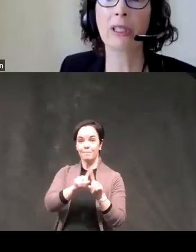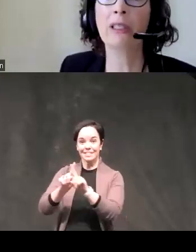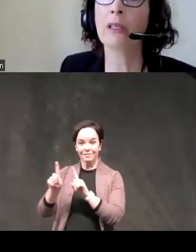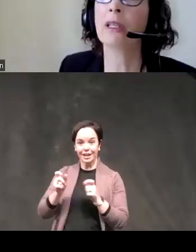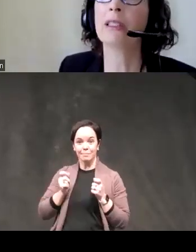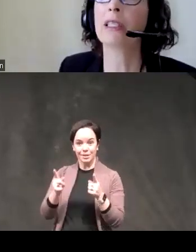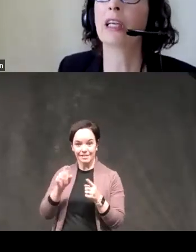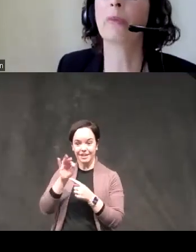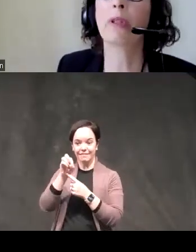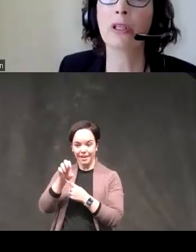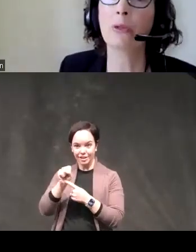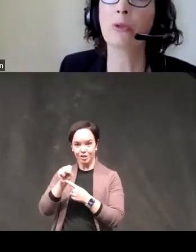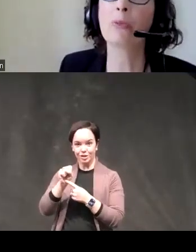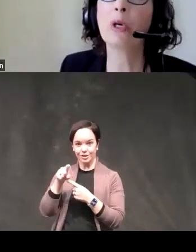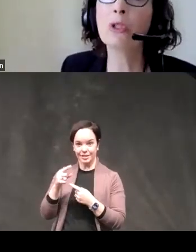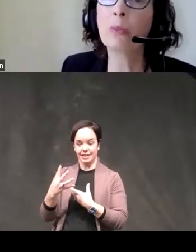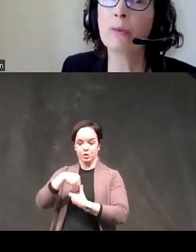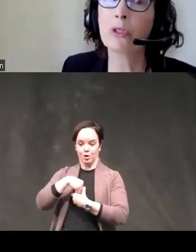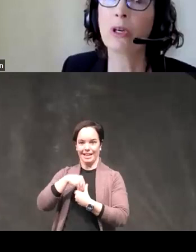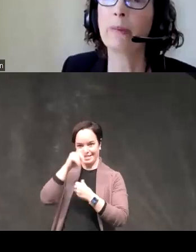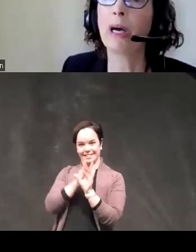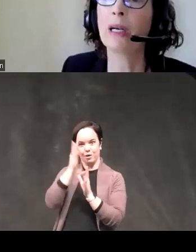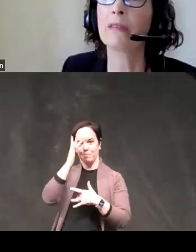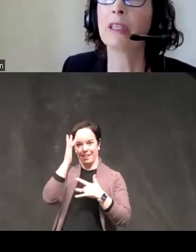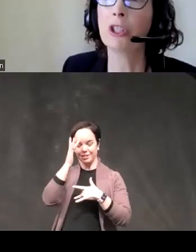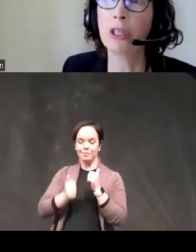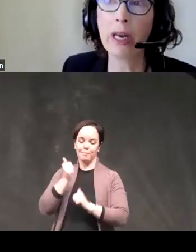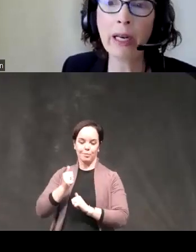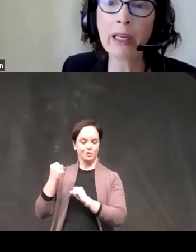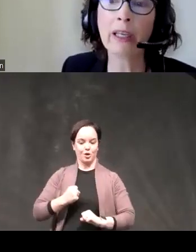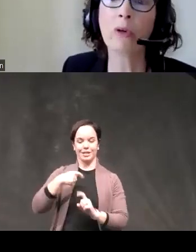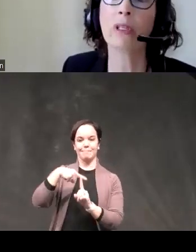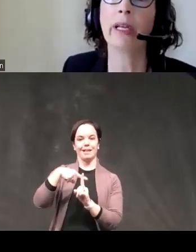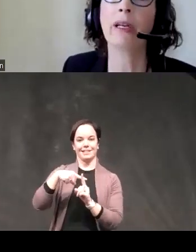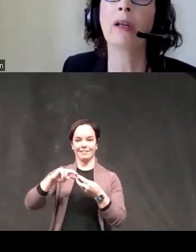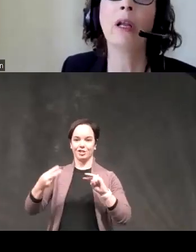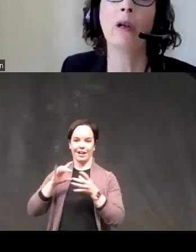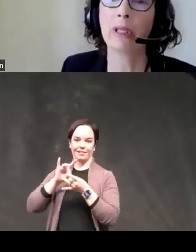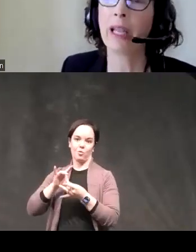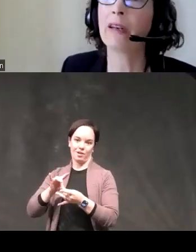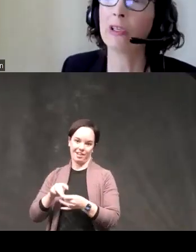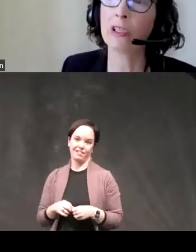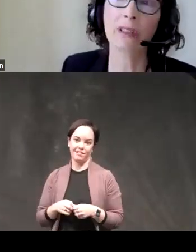internalizing Psychopathology was most strongly positively genetically correlated with negative